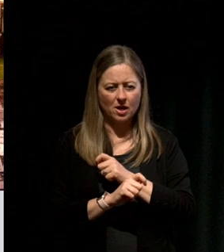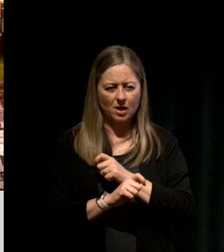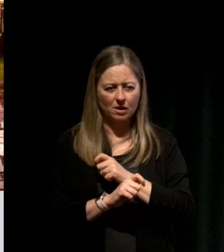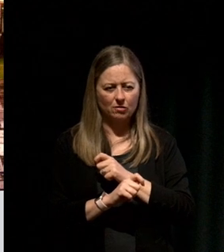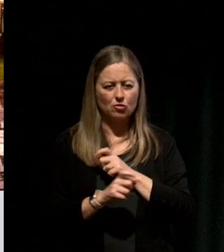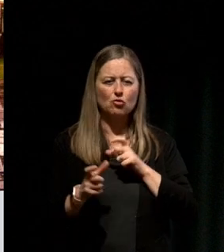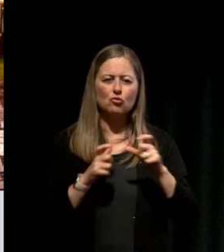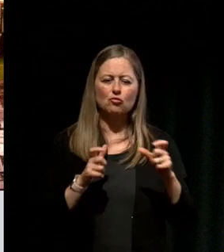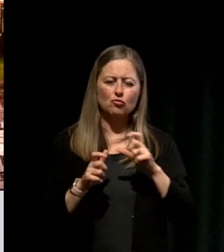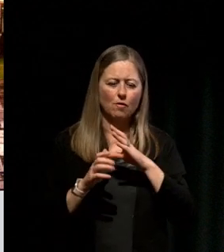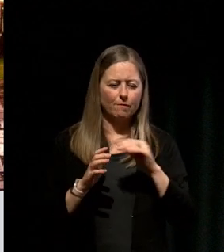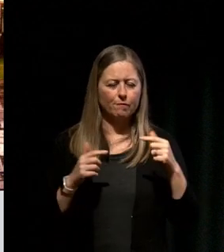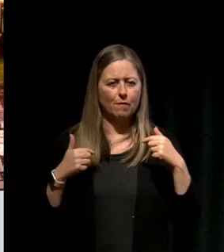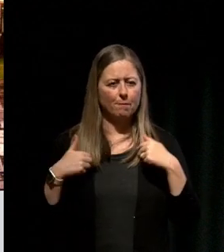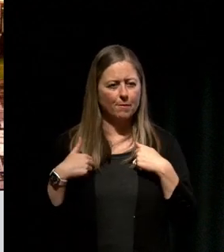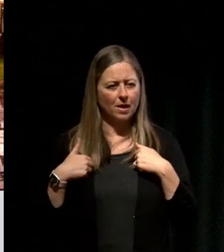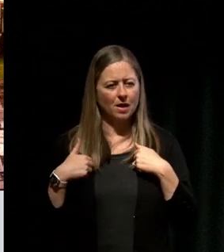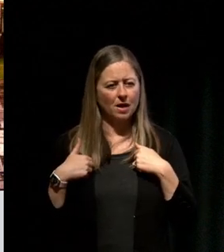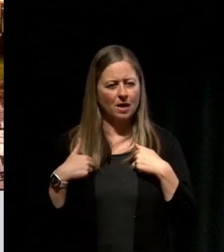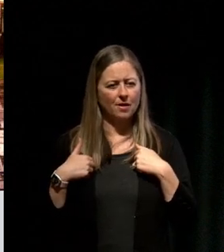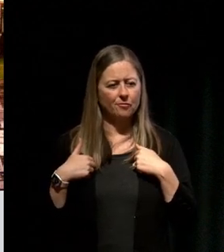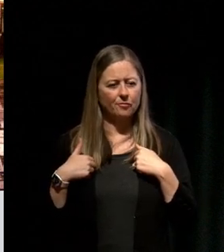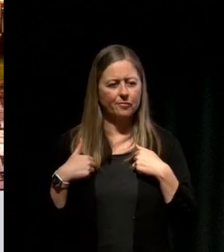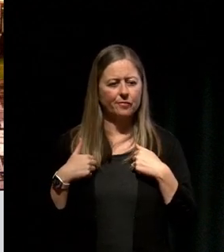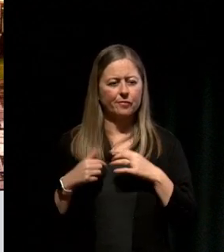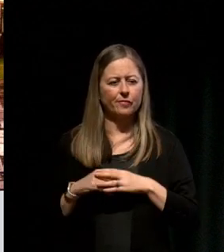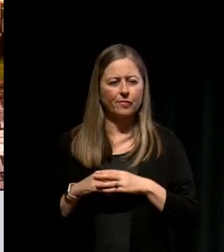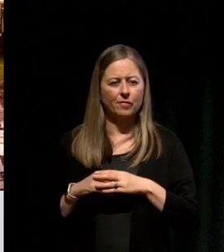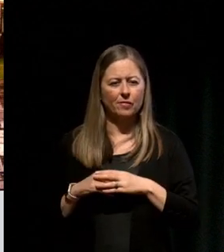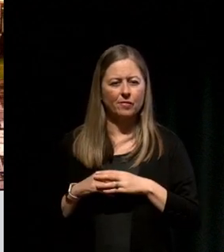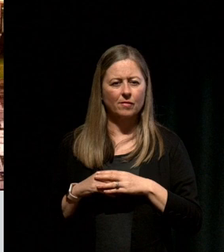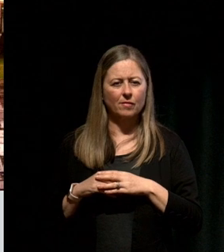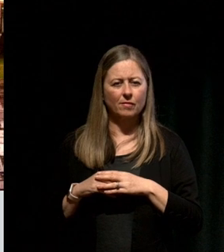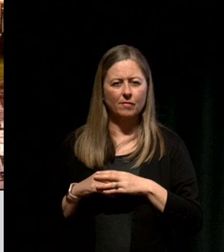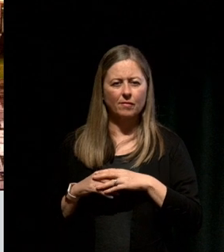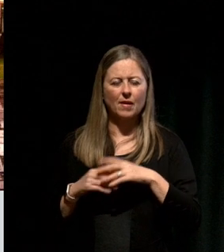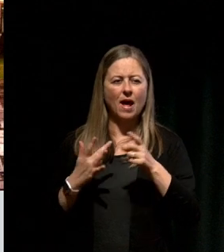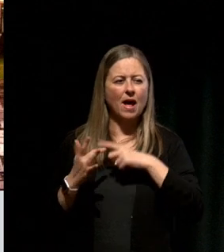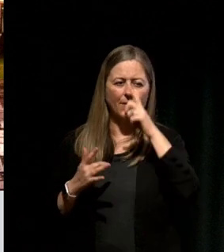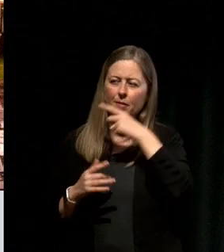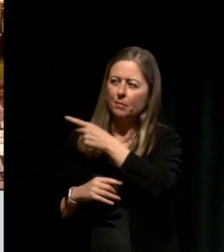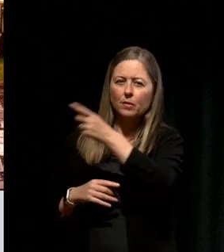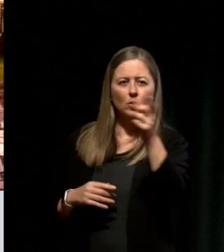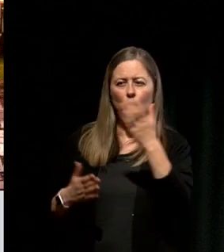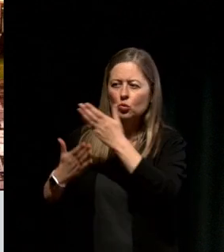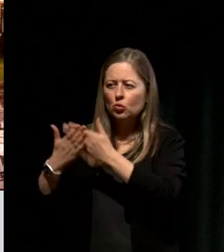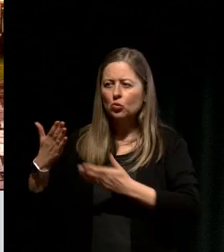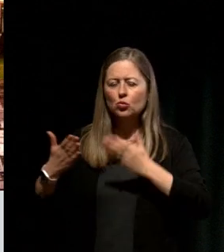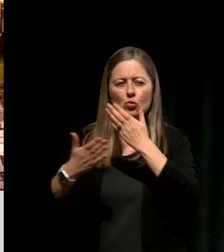I learned to deal with facts but I also to use the stories of what was happening around me as fuel.